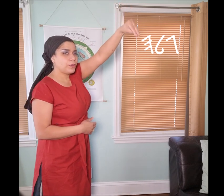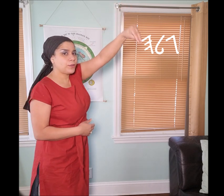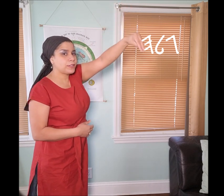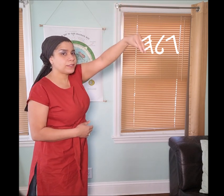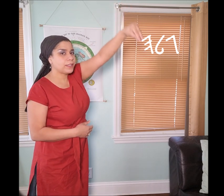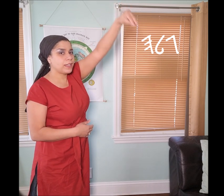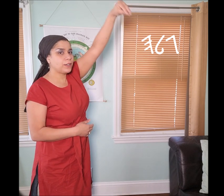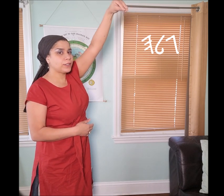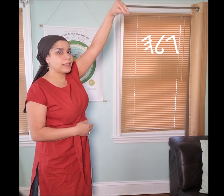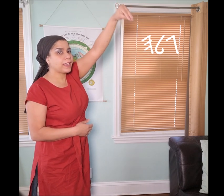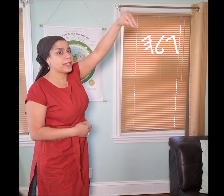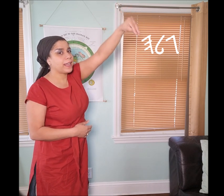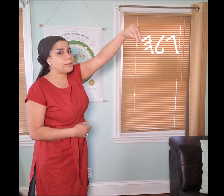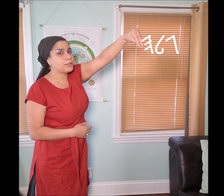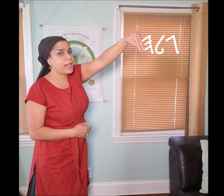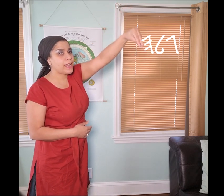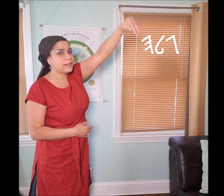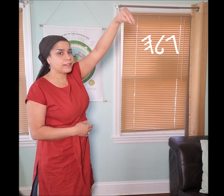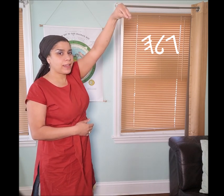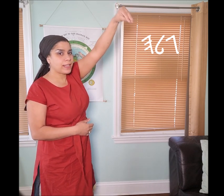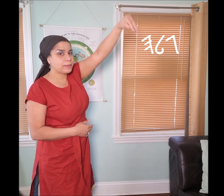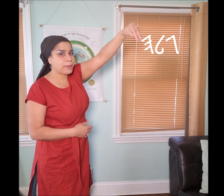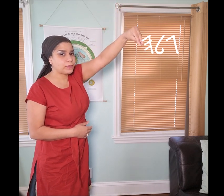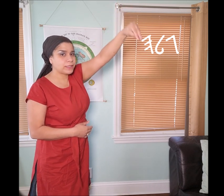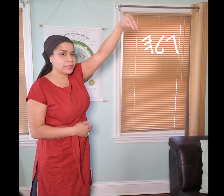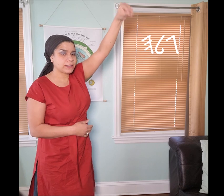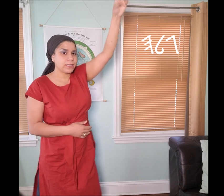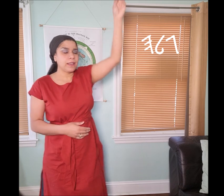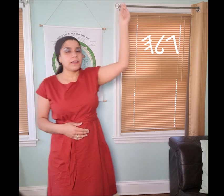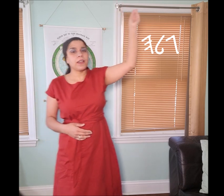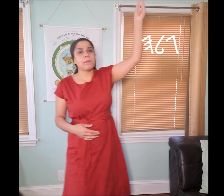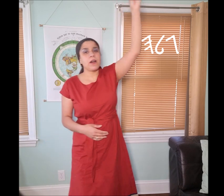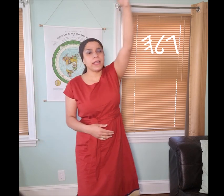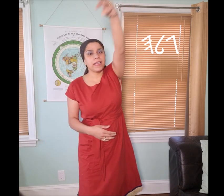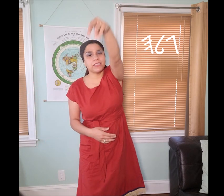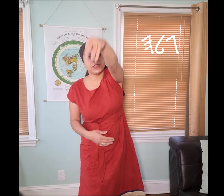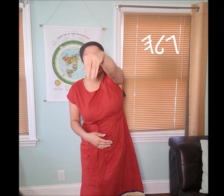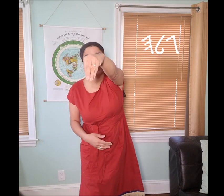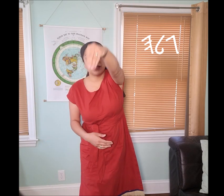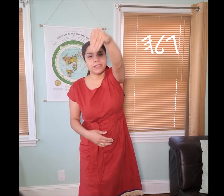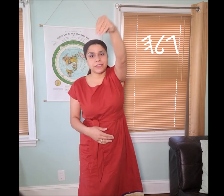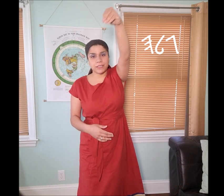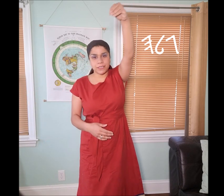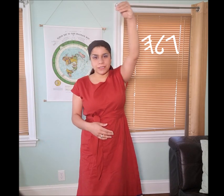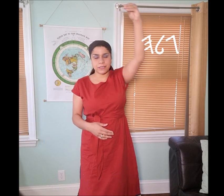If you notice it looks like a camel's head as it bounces. The “𐤂 gamal” hand gesture does this.